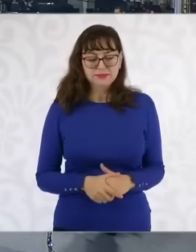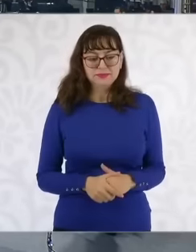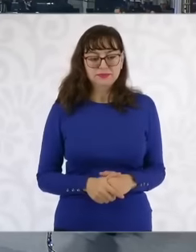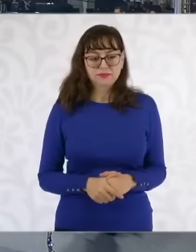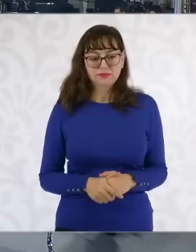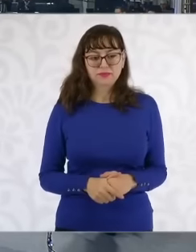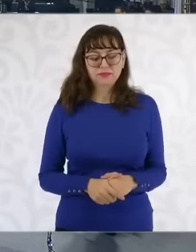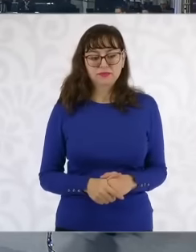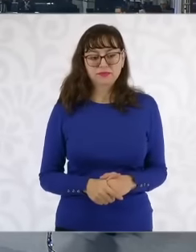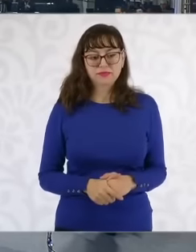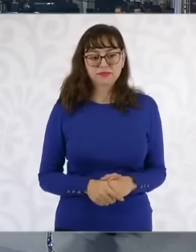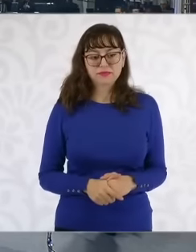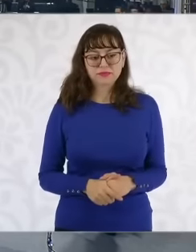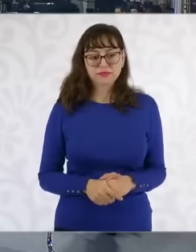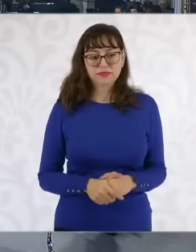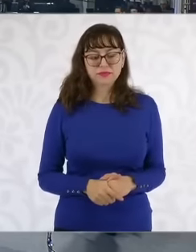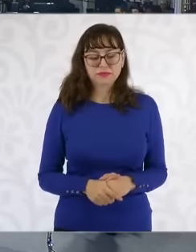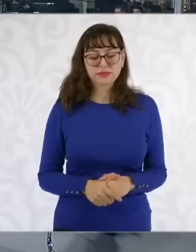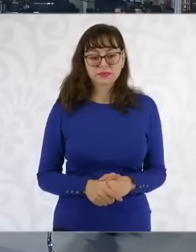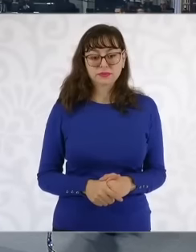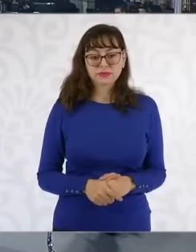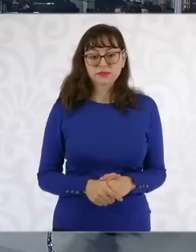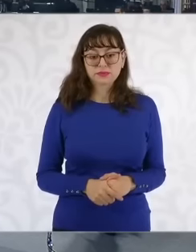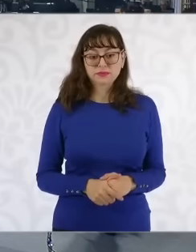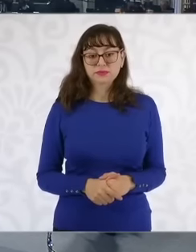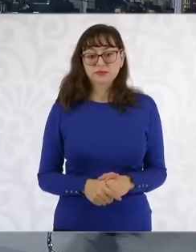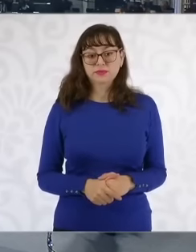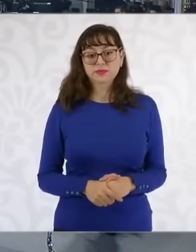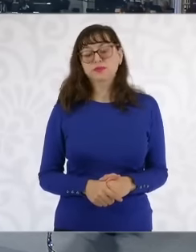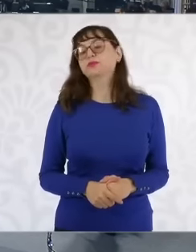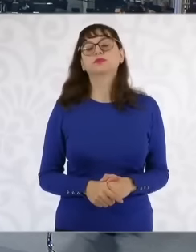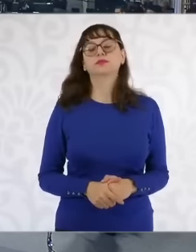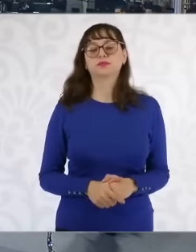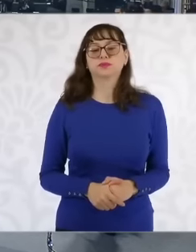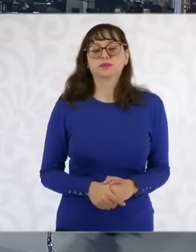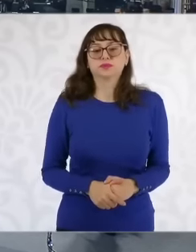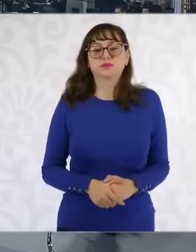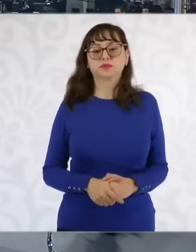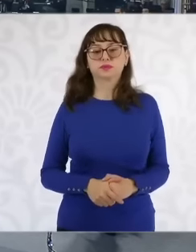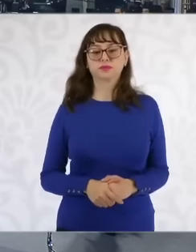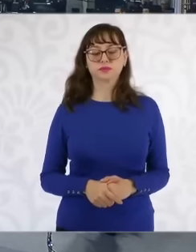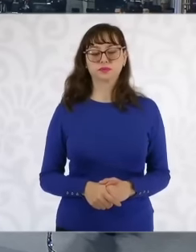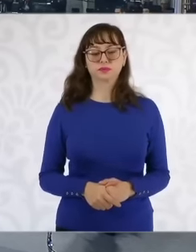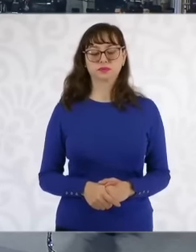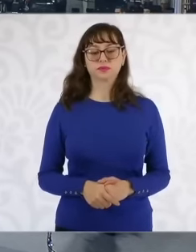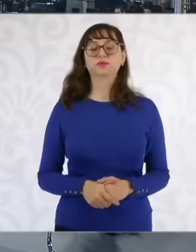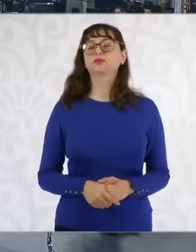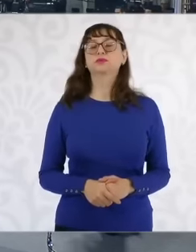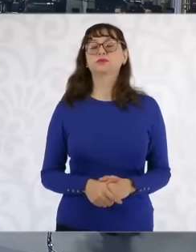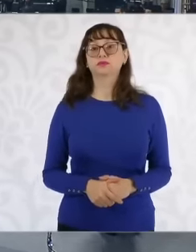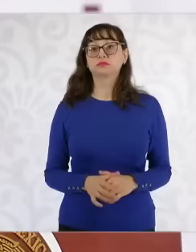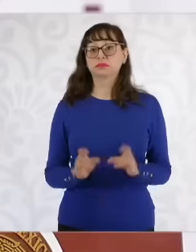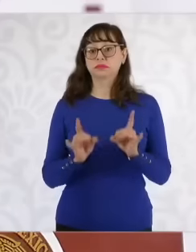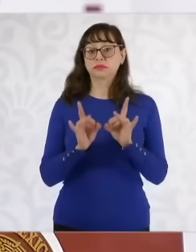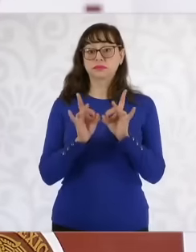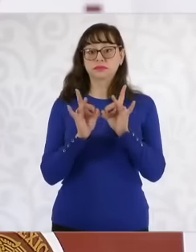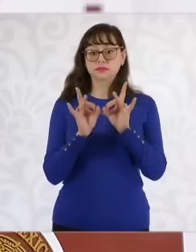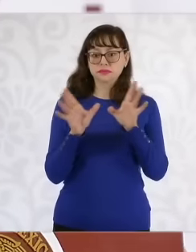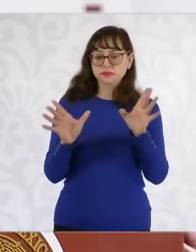look when an event happens. Of those characteristics, what is good is that